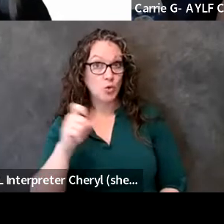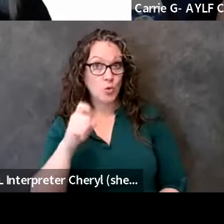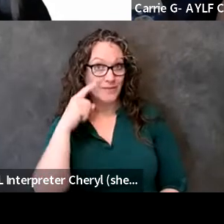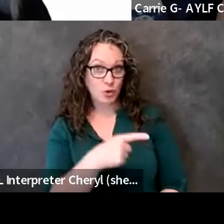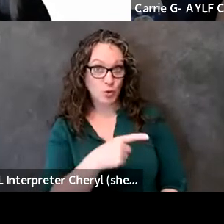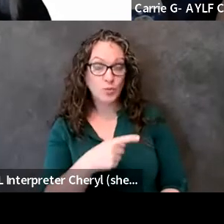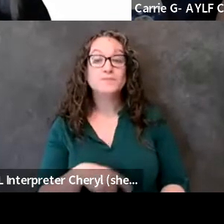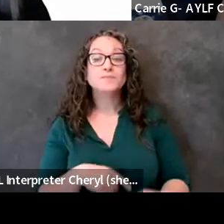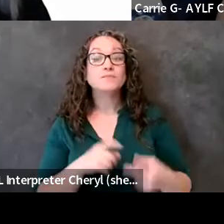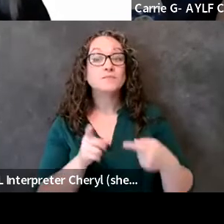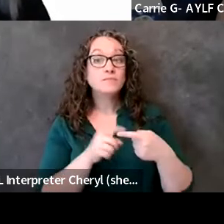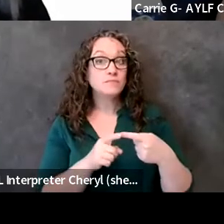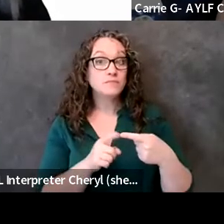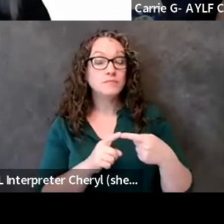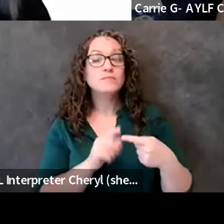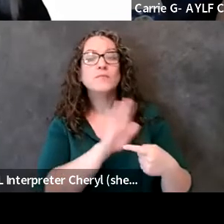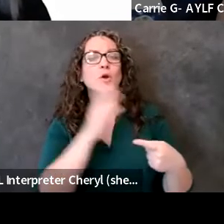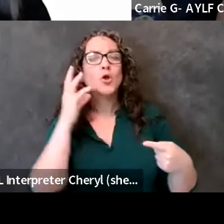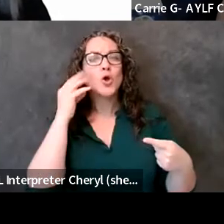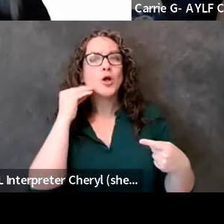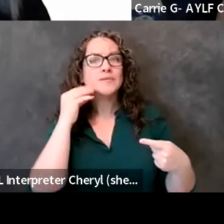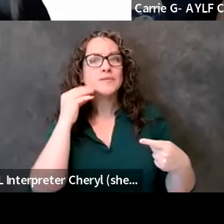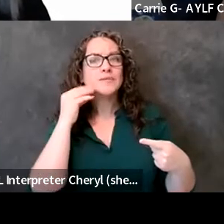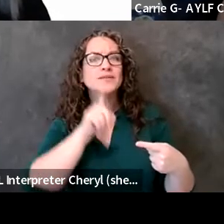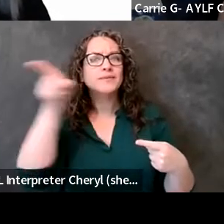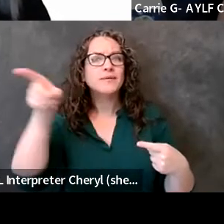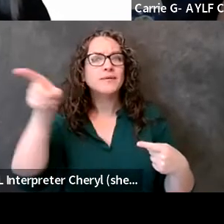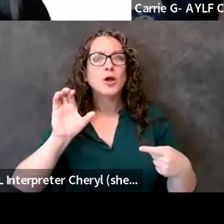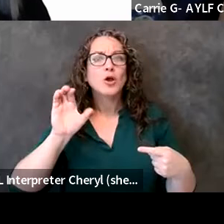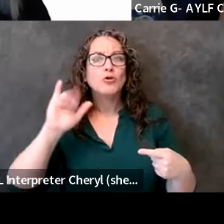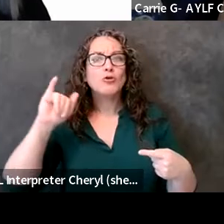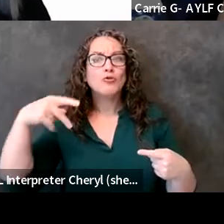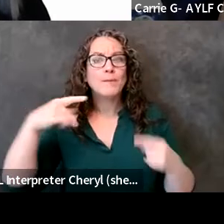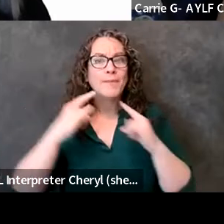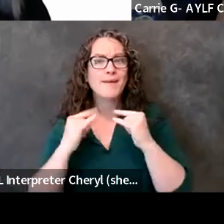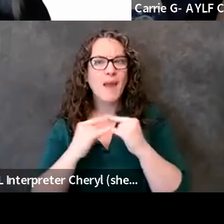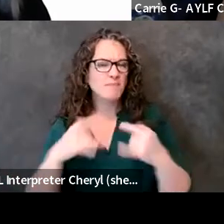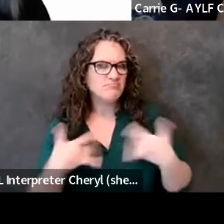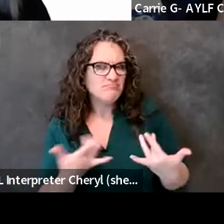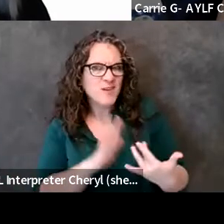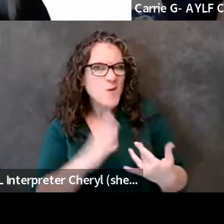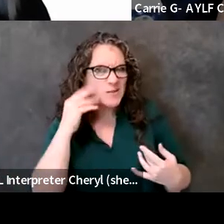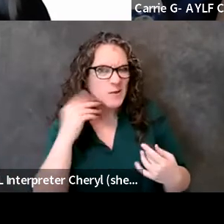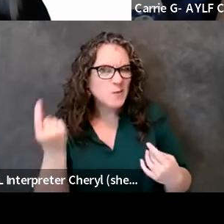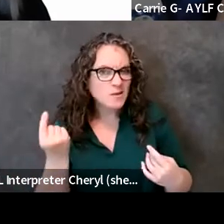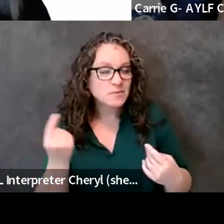your experience like at [ __ ] camp and my second question are you and judy heumann still friends